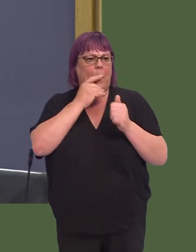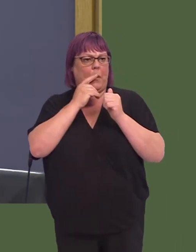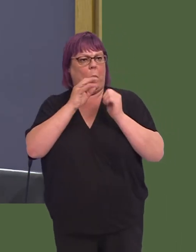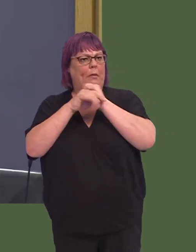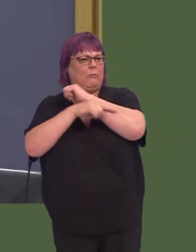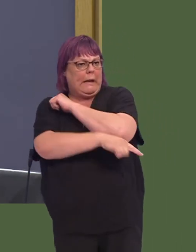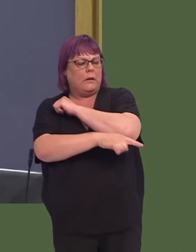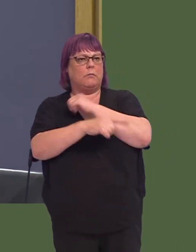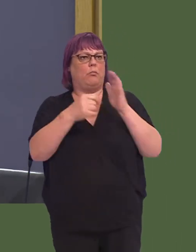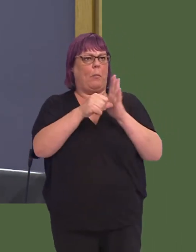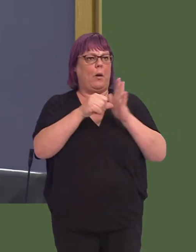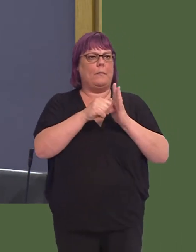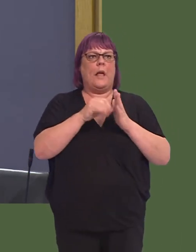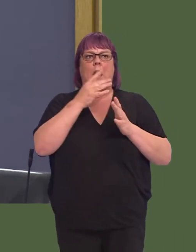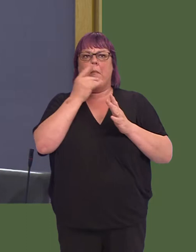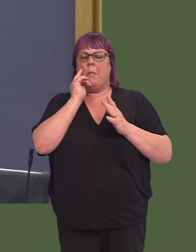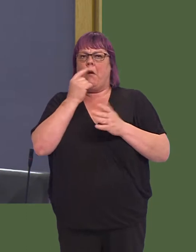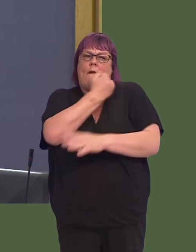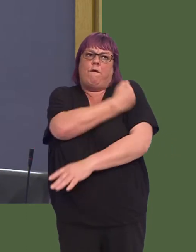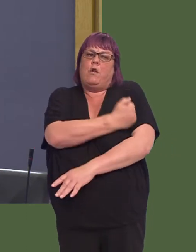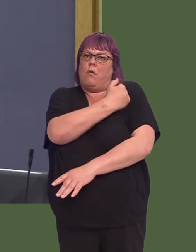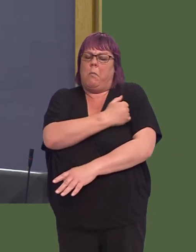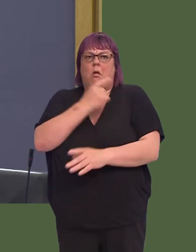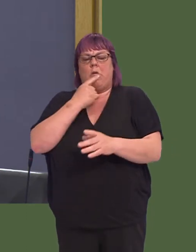dealing with debt problems and provide some of the most vulnerable people with sound and